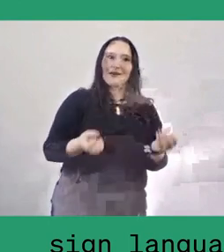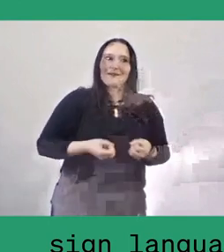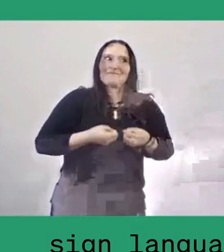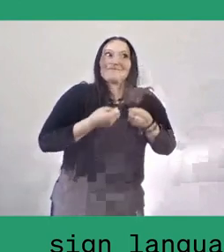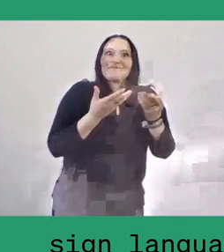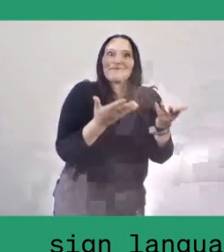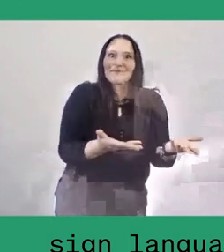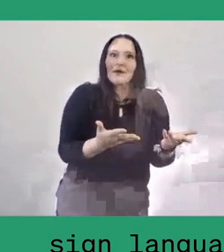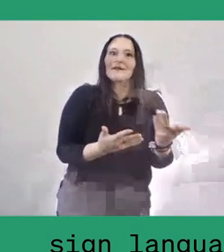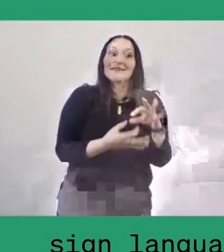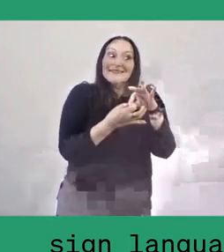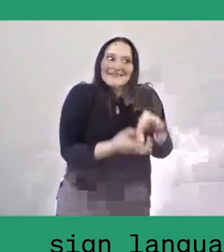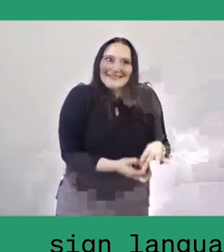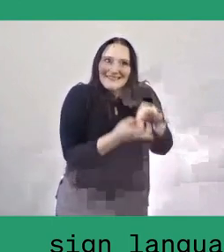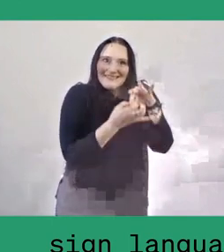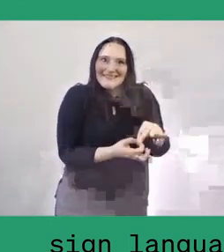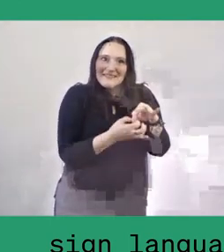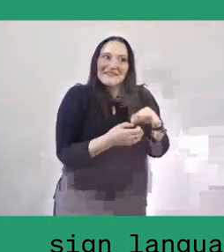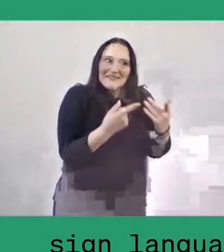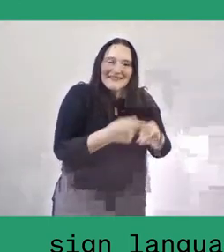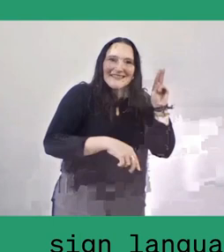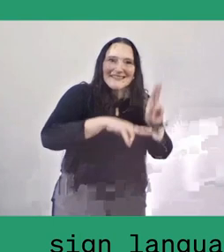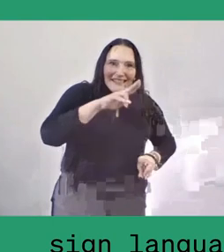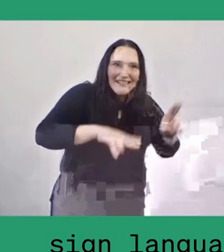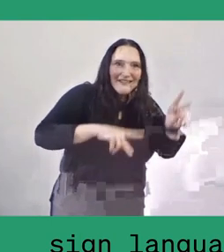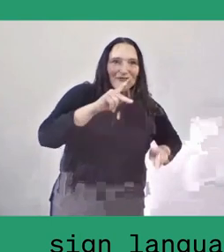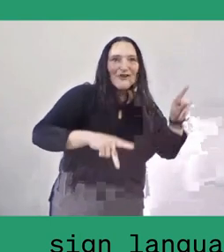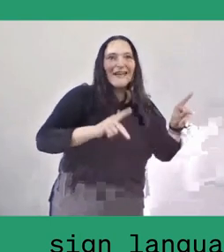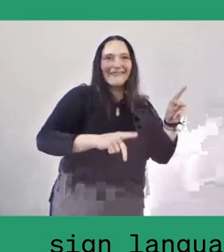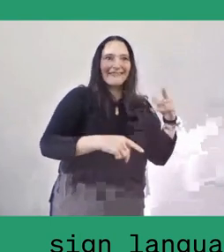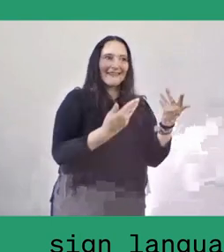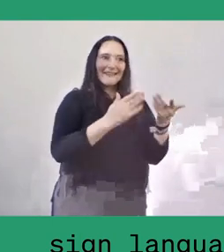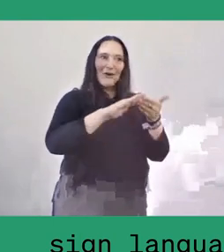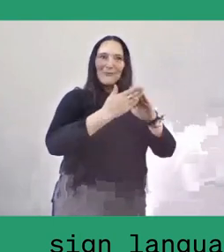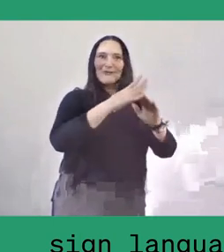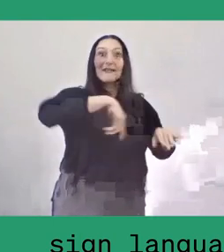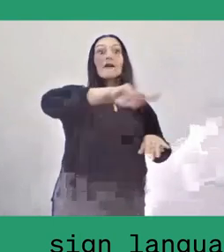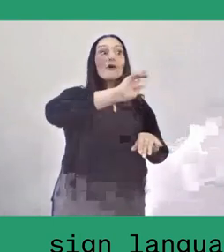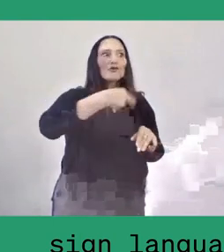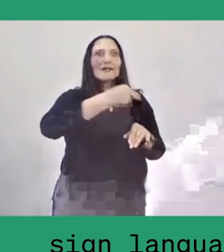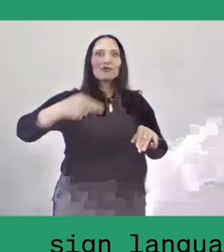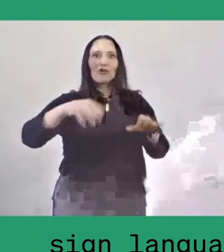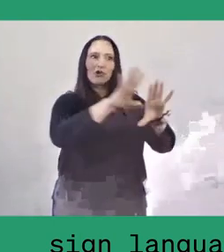in different communities all over Indonesia, what I find interesting in the past four or five years